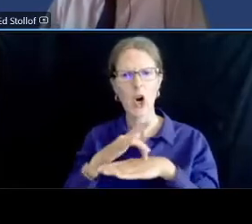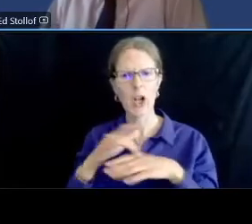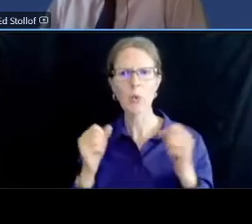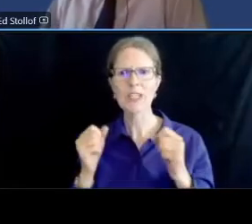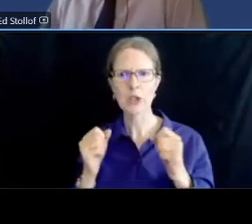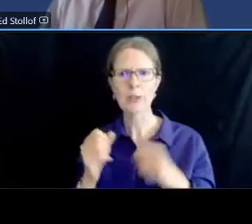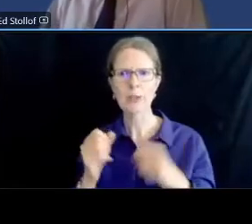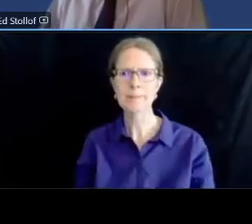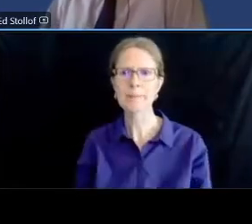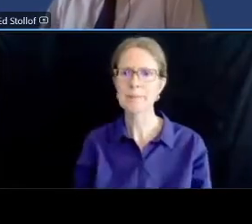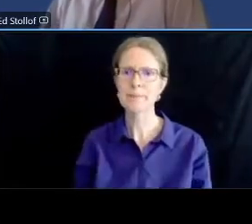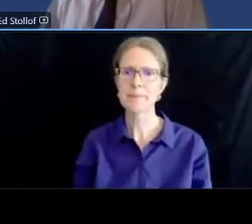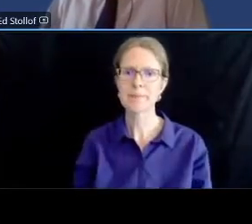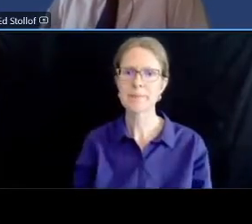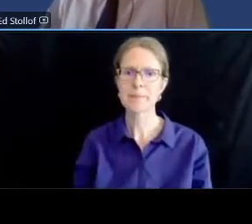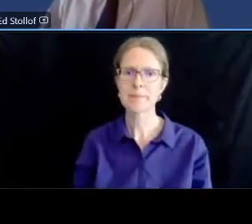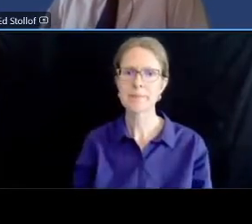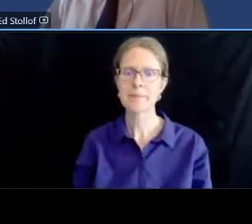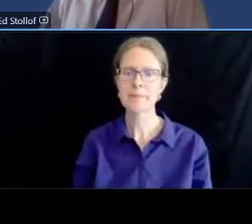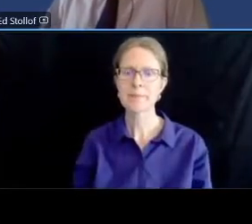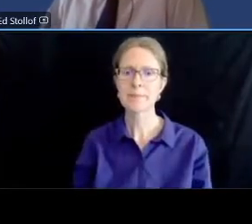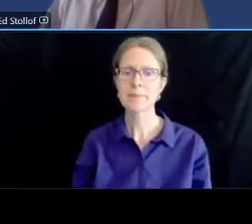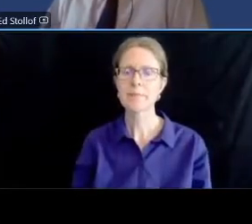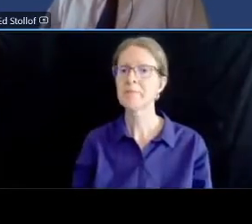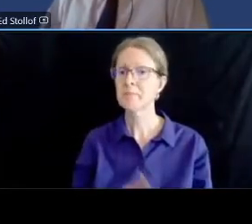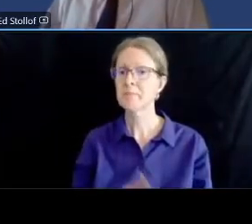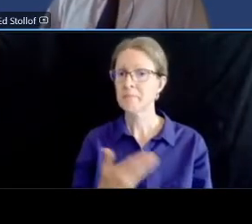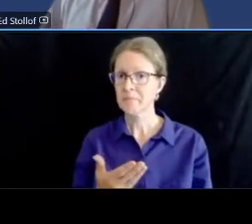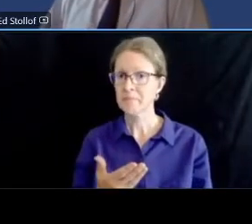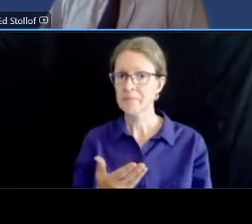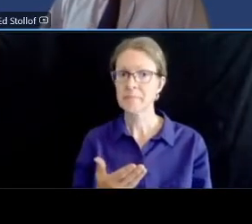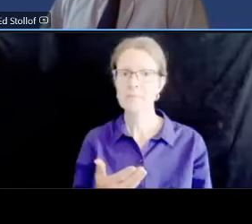the next slide shows you a graphic of the general project timeline